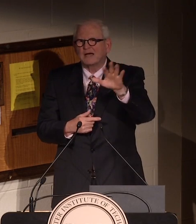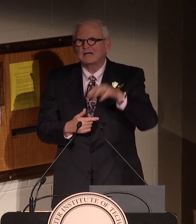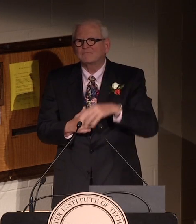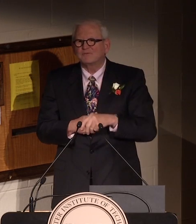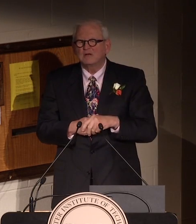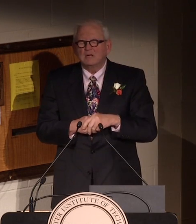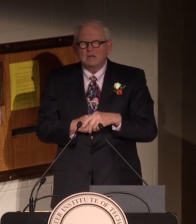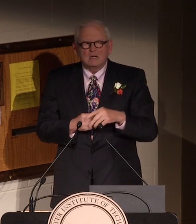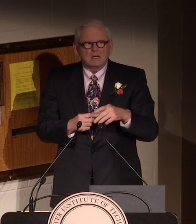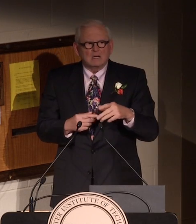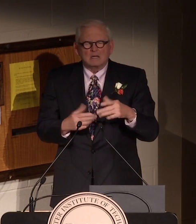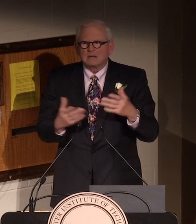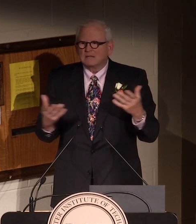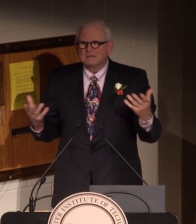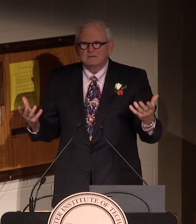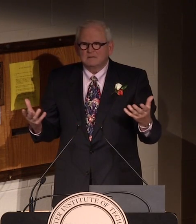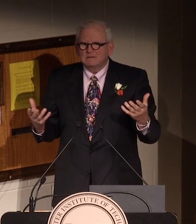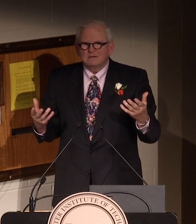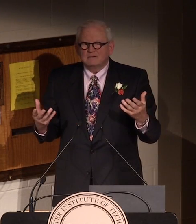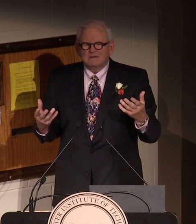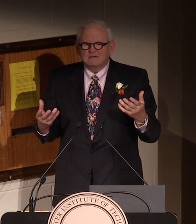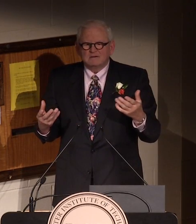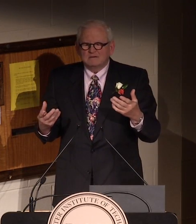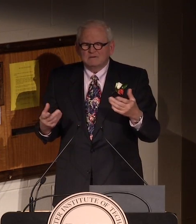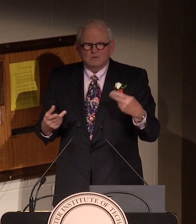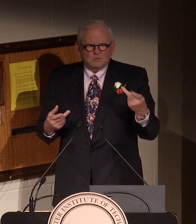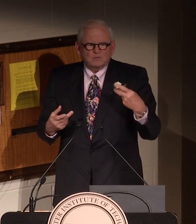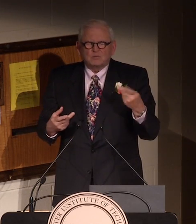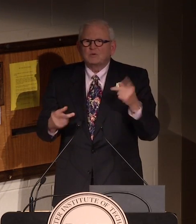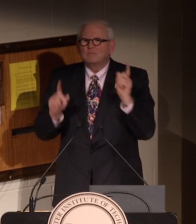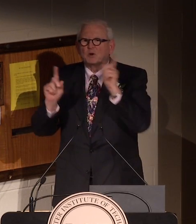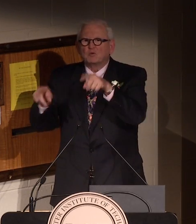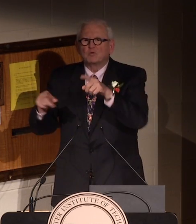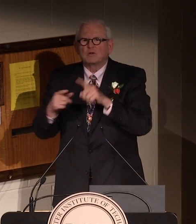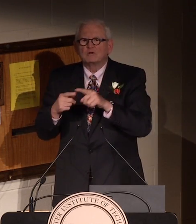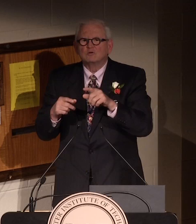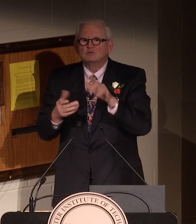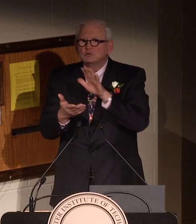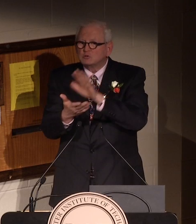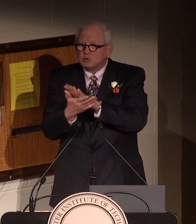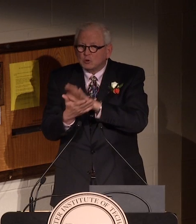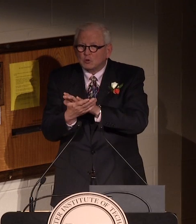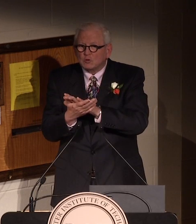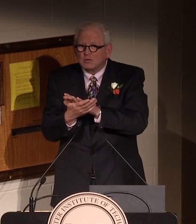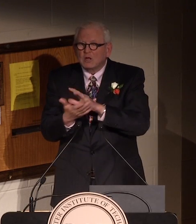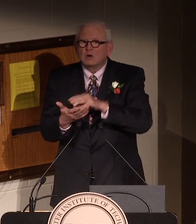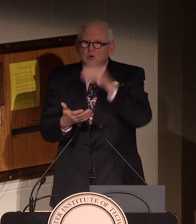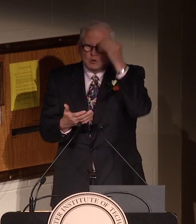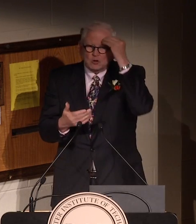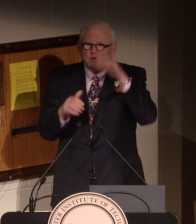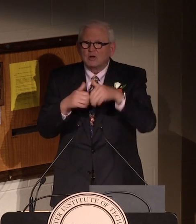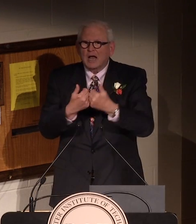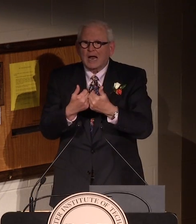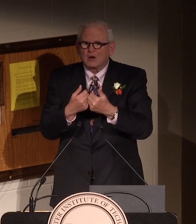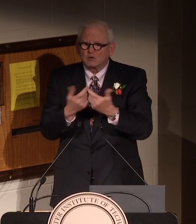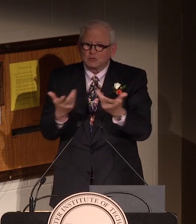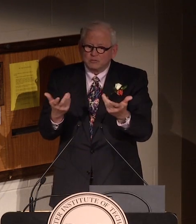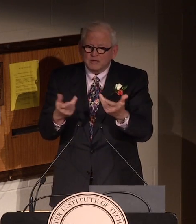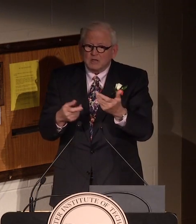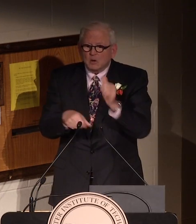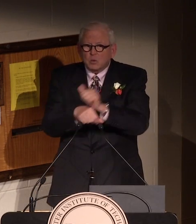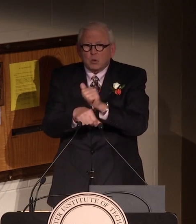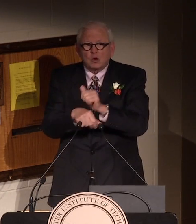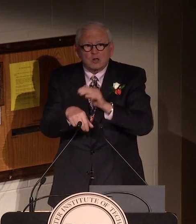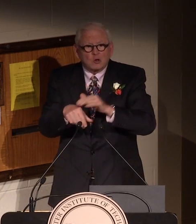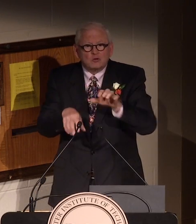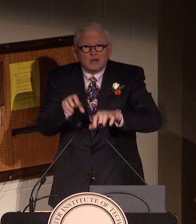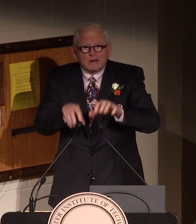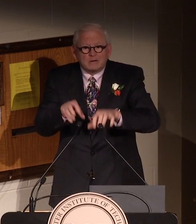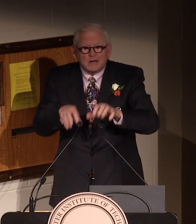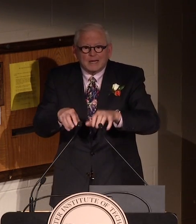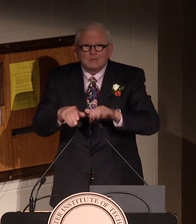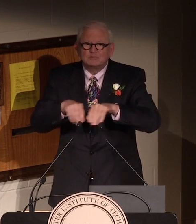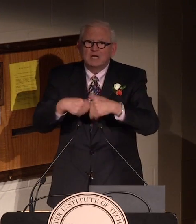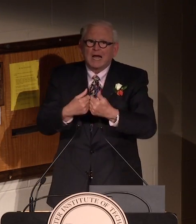back in 1965, and we both went to school to learn how to work